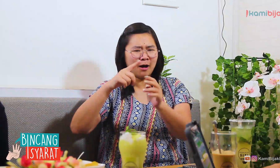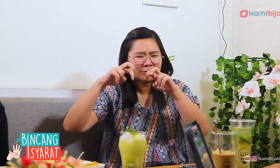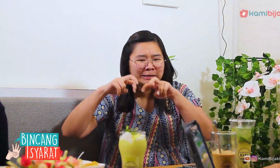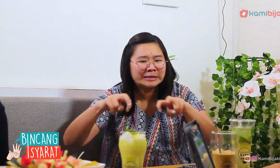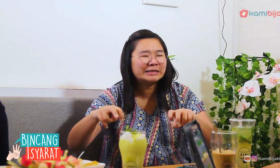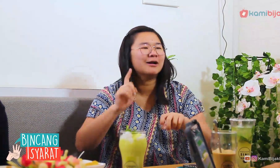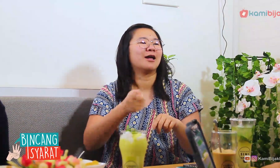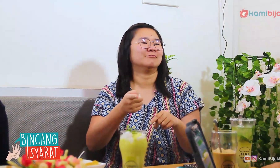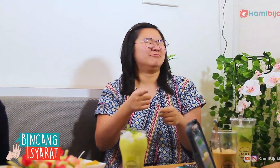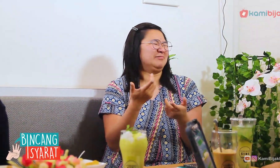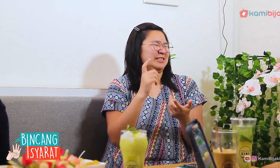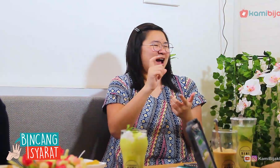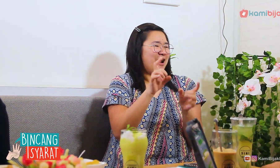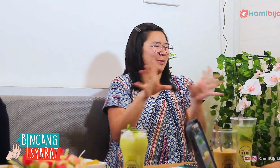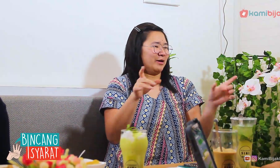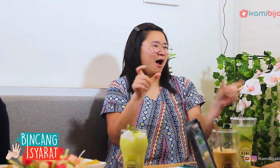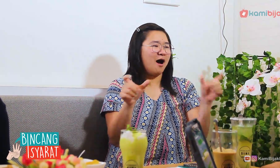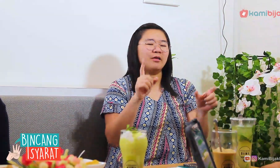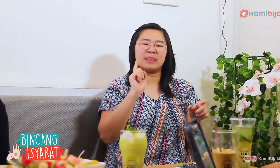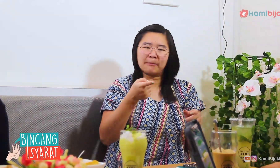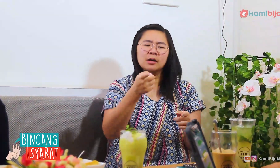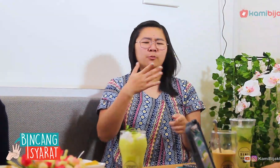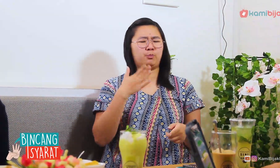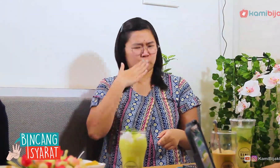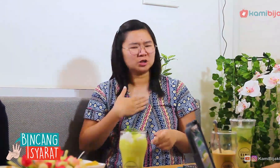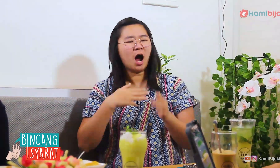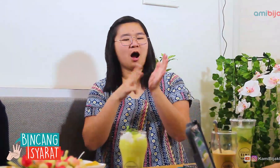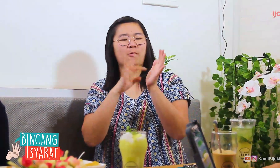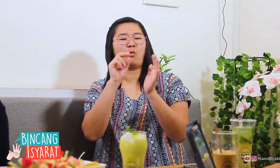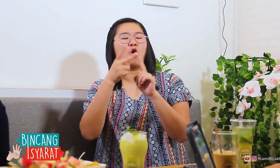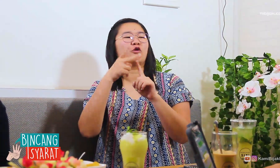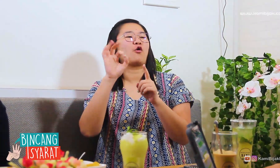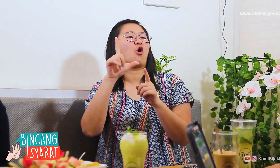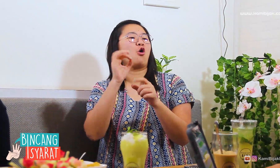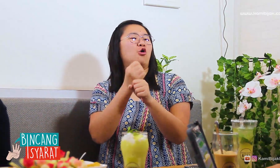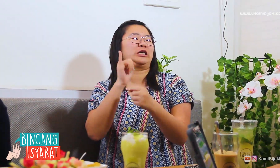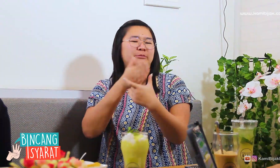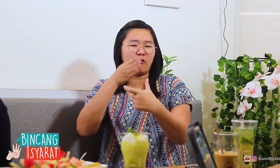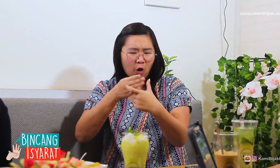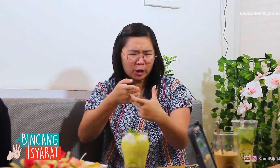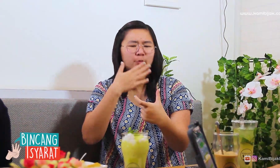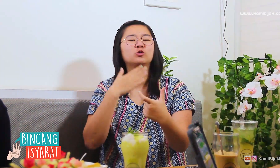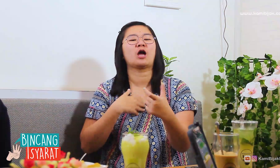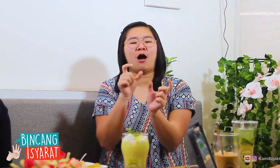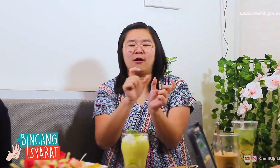Well, from there studied deeper.